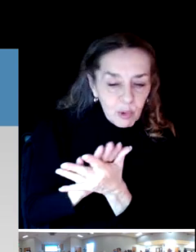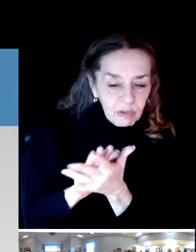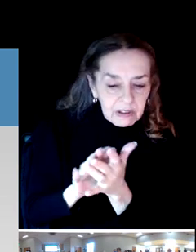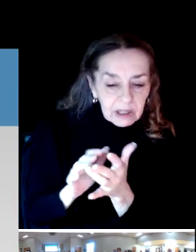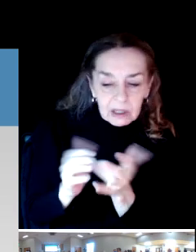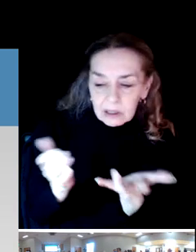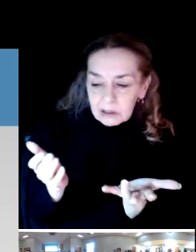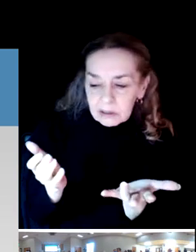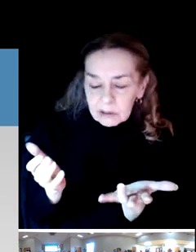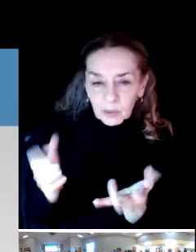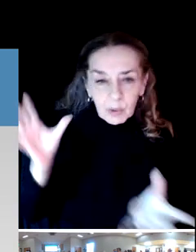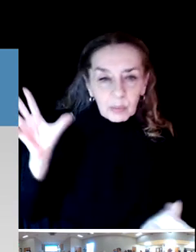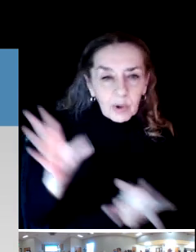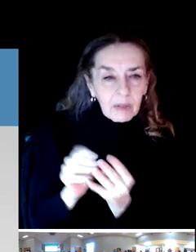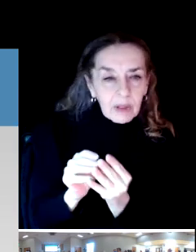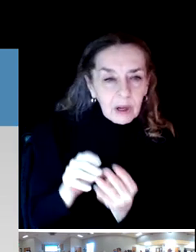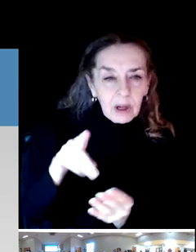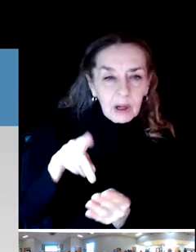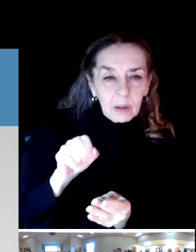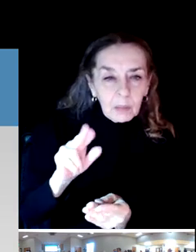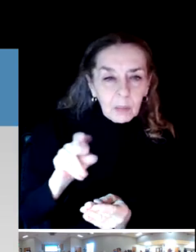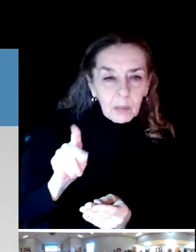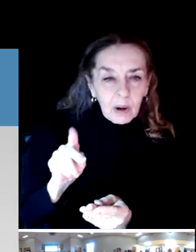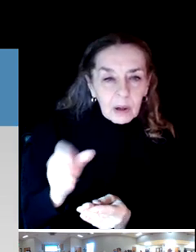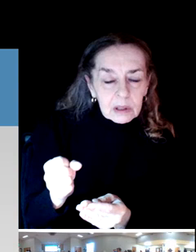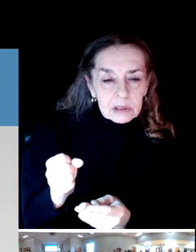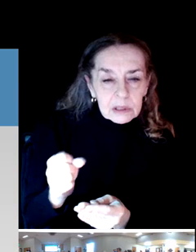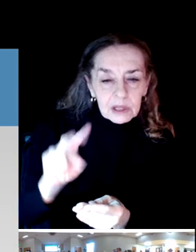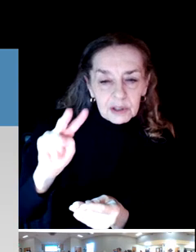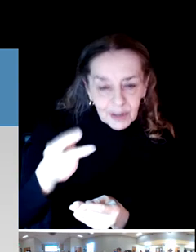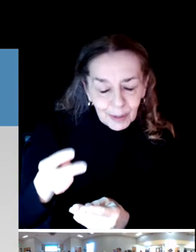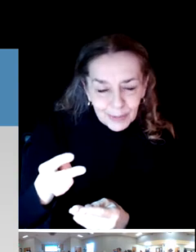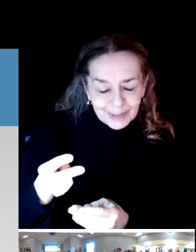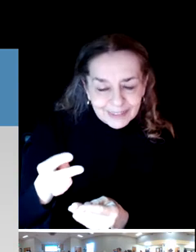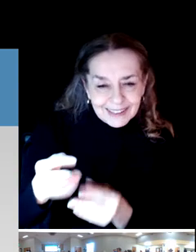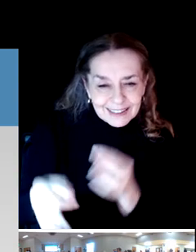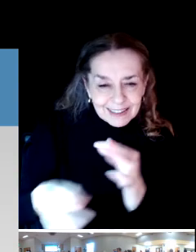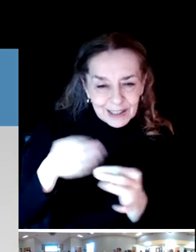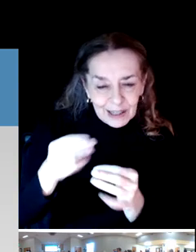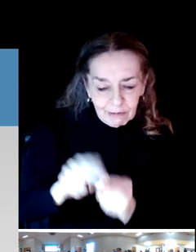But parks in many cases doubled their participation.